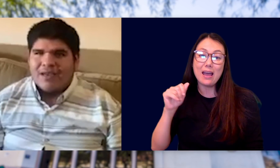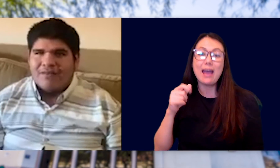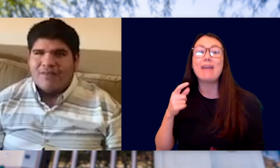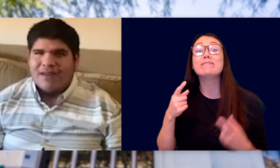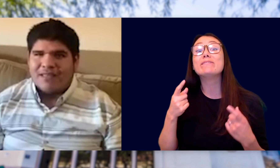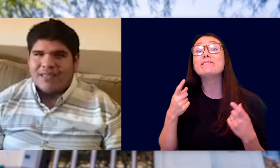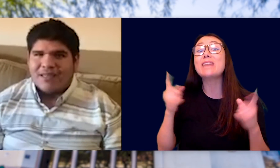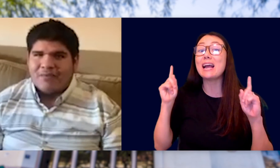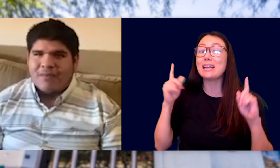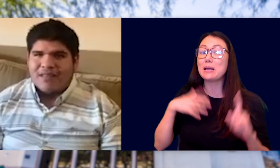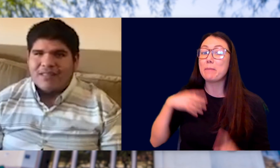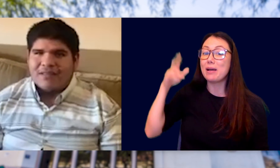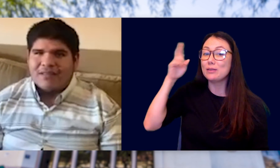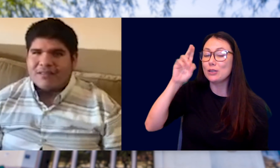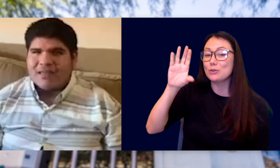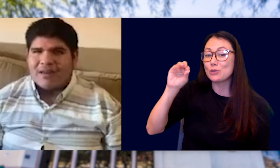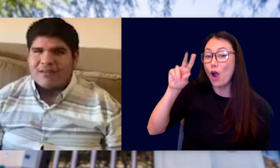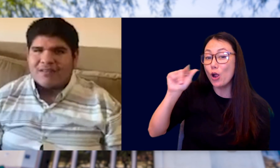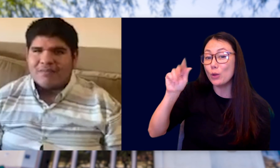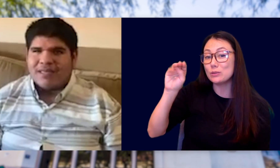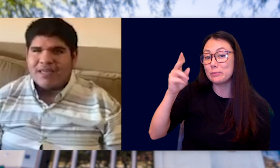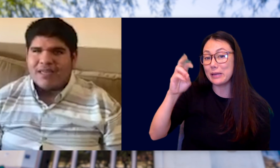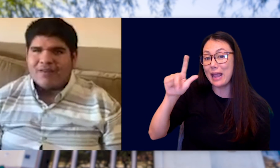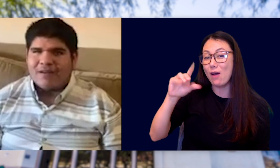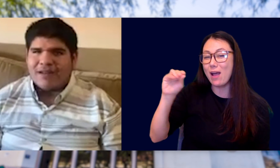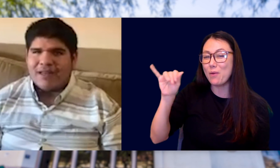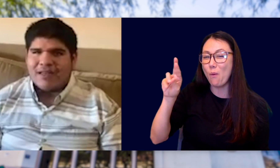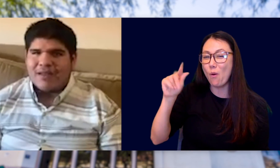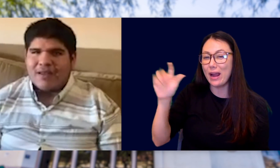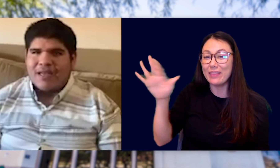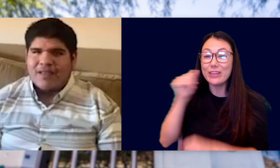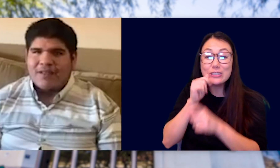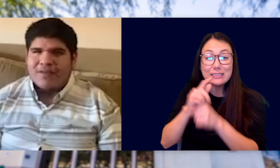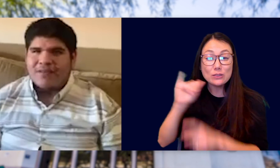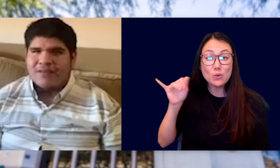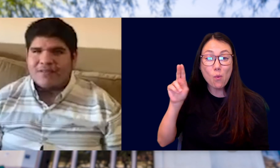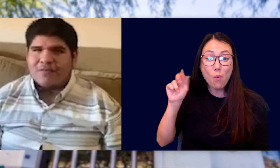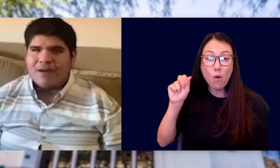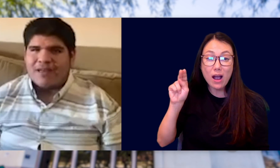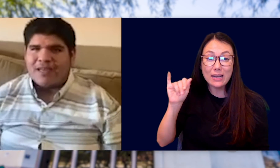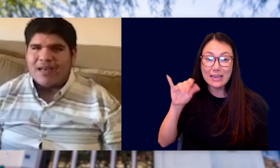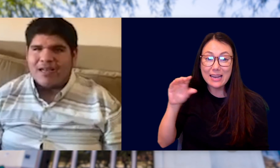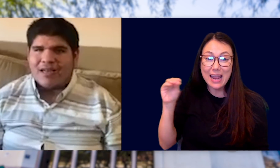AND FINALLY, MY TIOS, CARLOS, MIGUEL AND JORGE. AND THEIR SISTERS JUANI AND ANA.